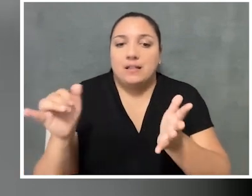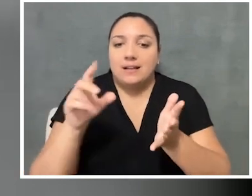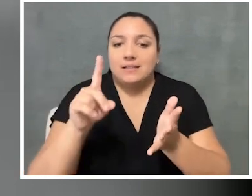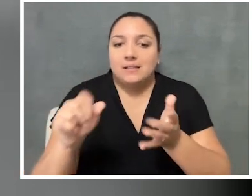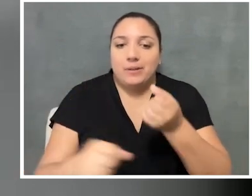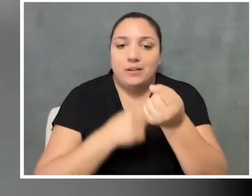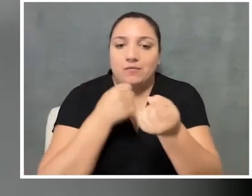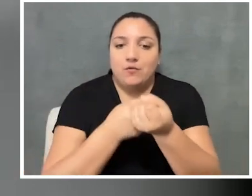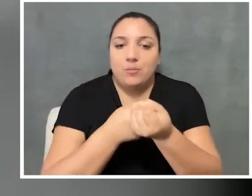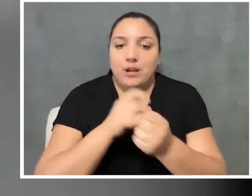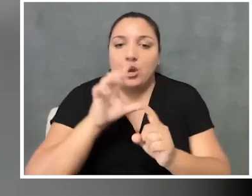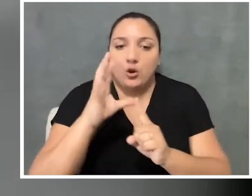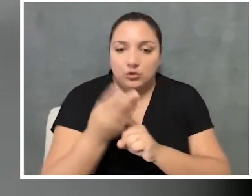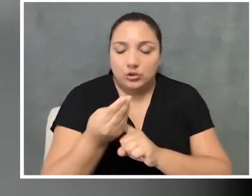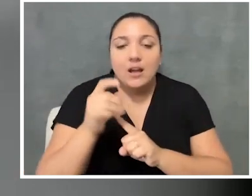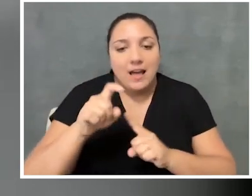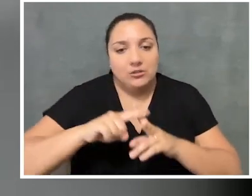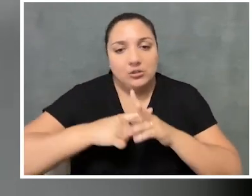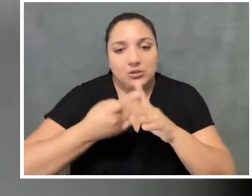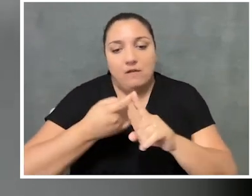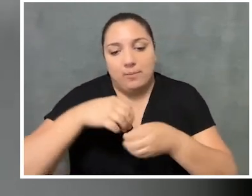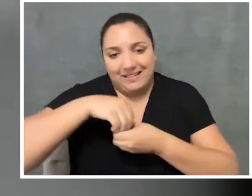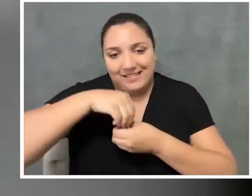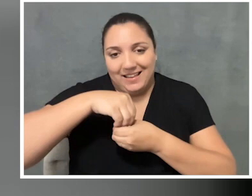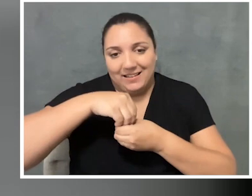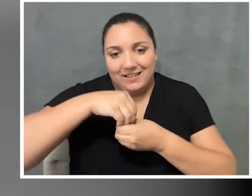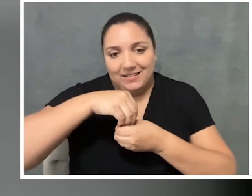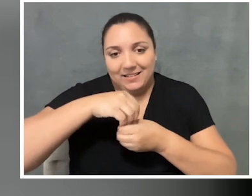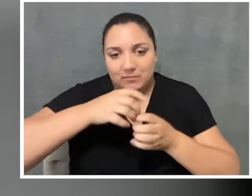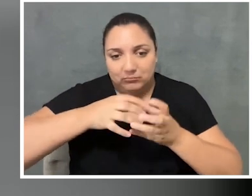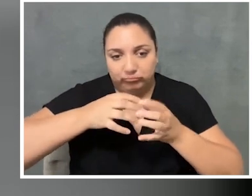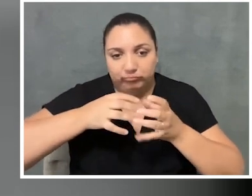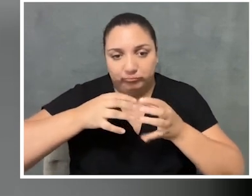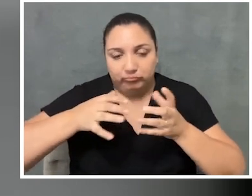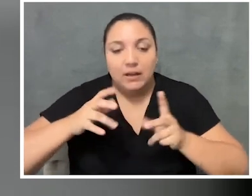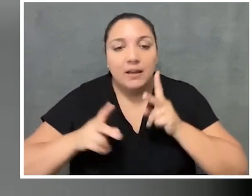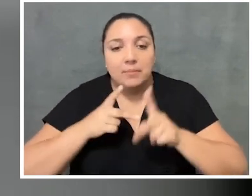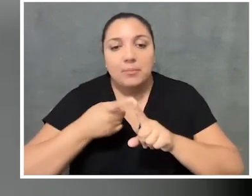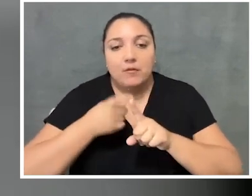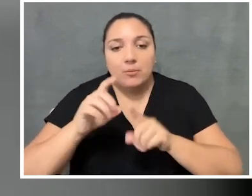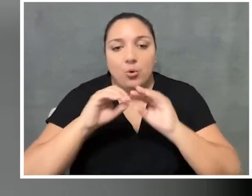a disability-affirming culture, that has to start from the inside, and people at your organization have